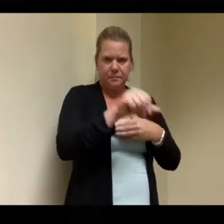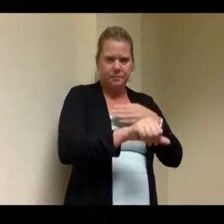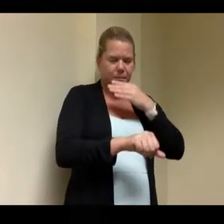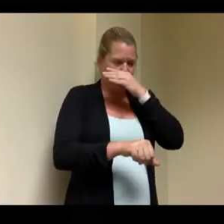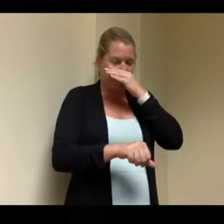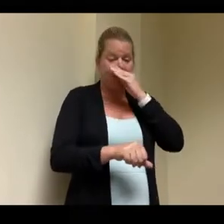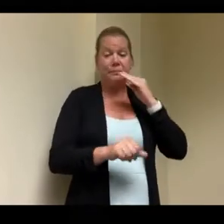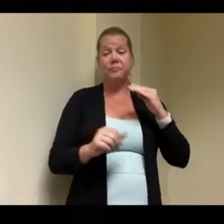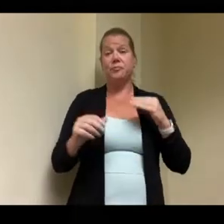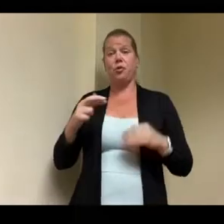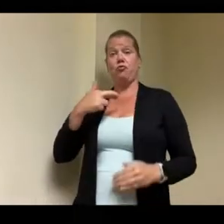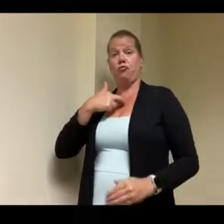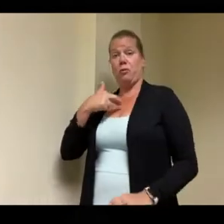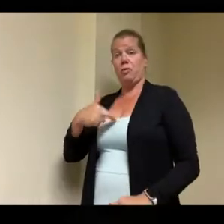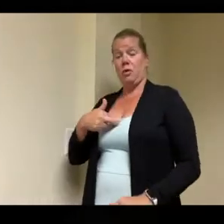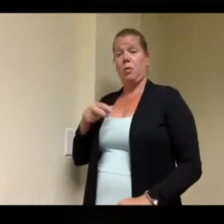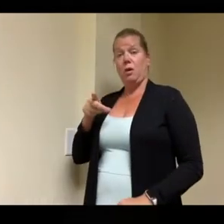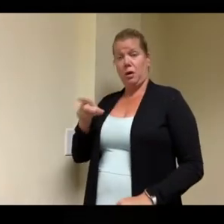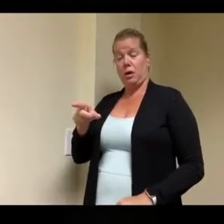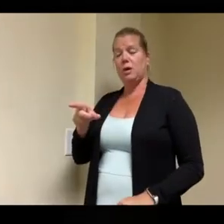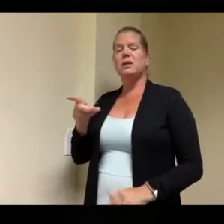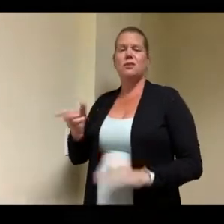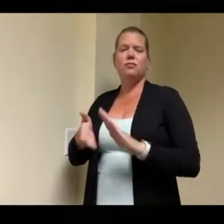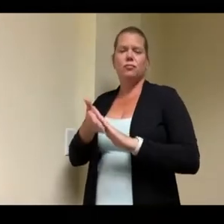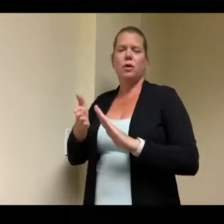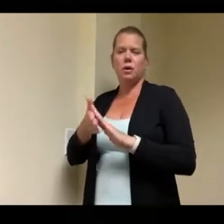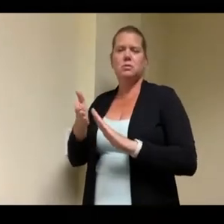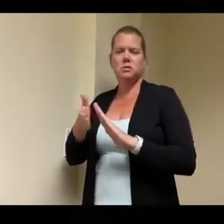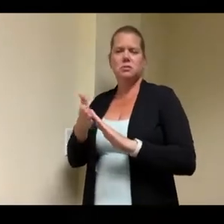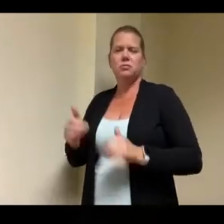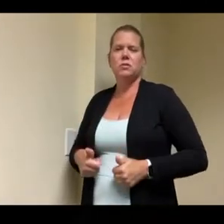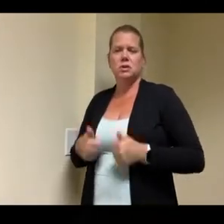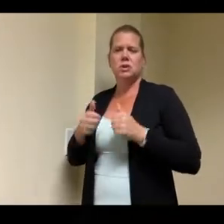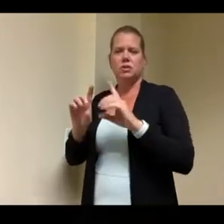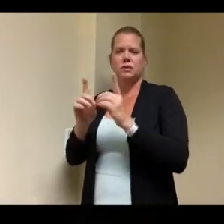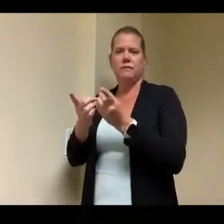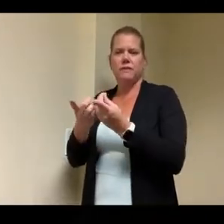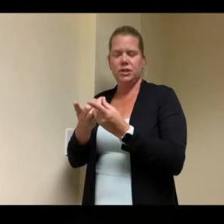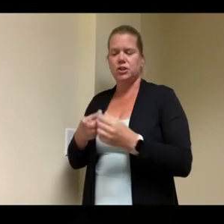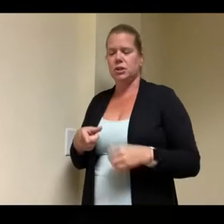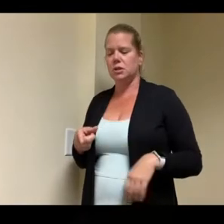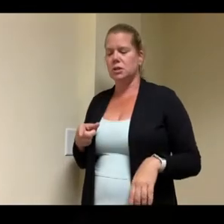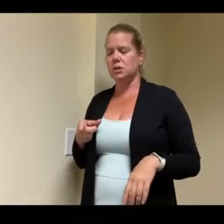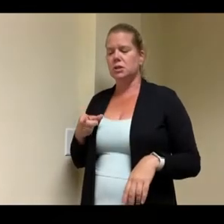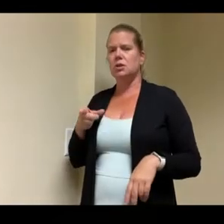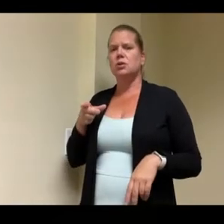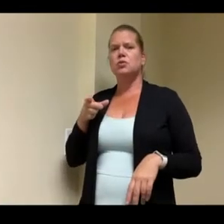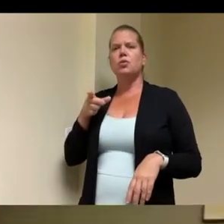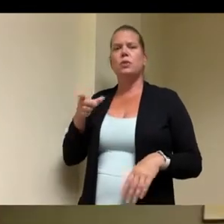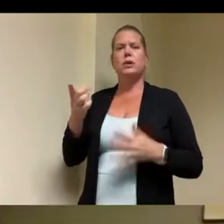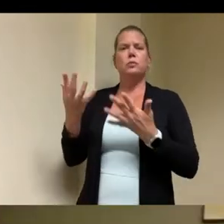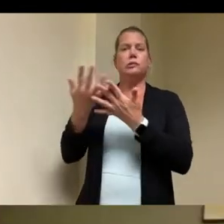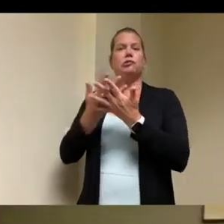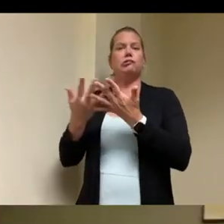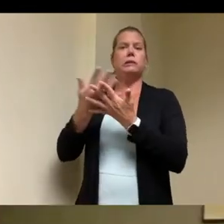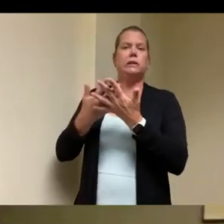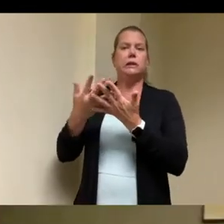residential division is probably screening folks are they've all been screened already they could be they could be referred